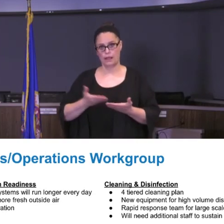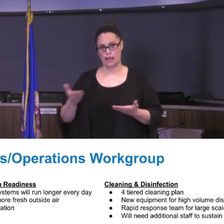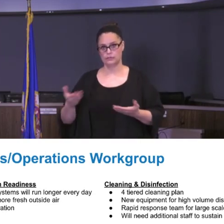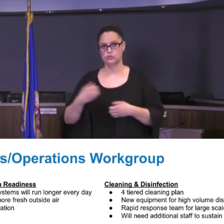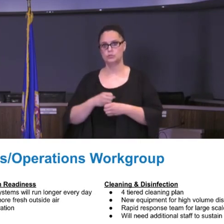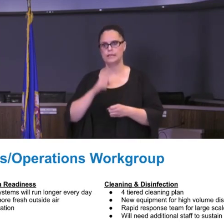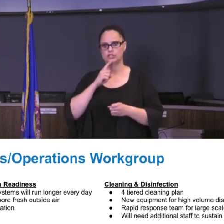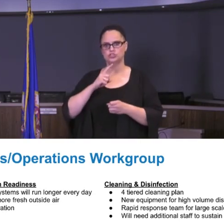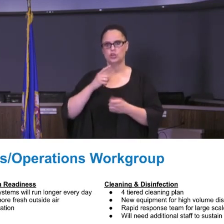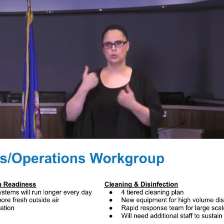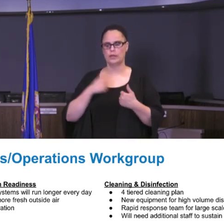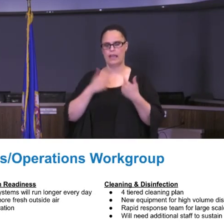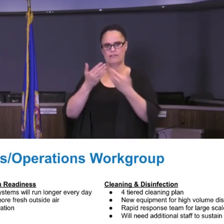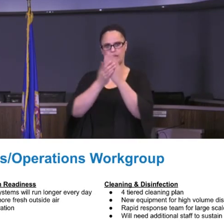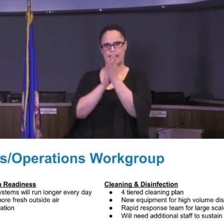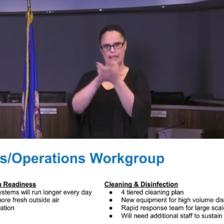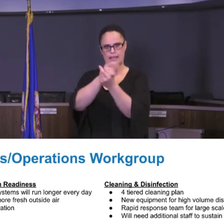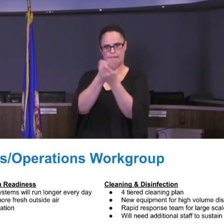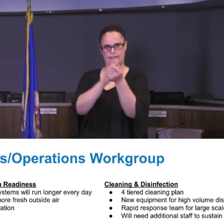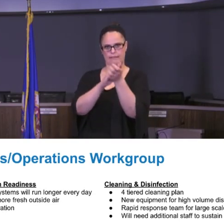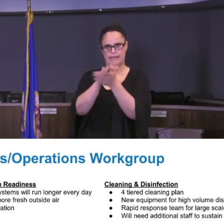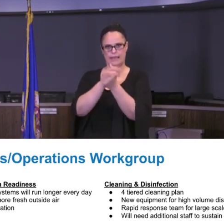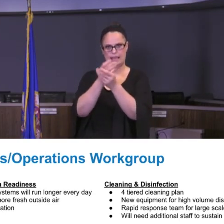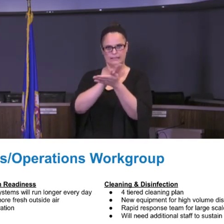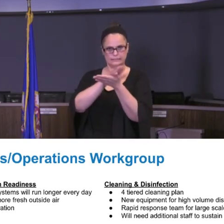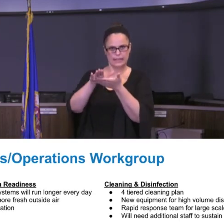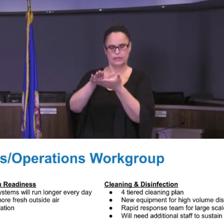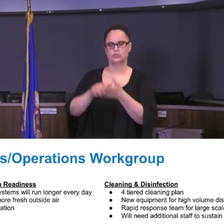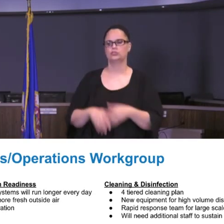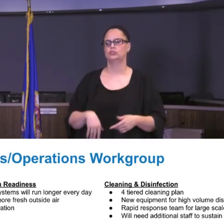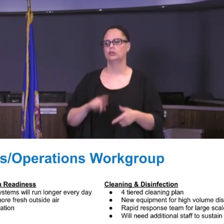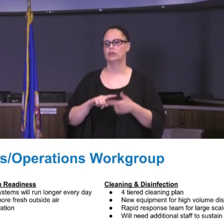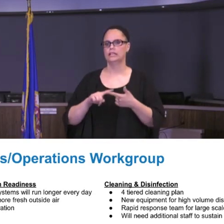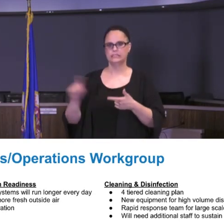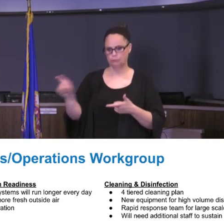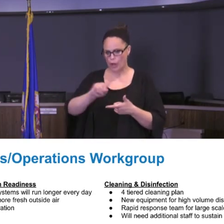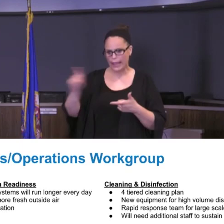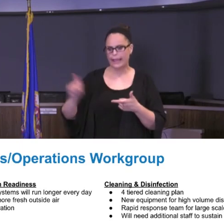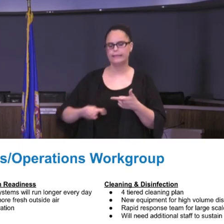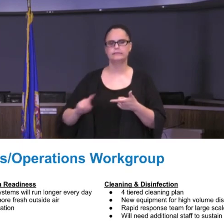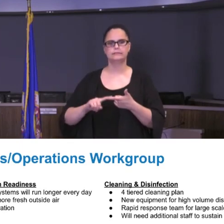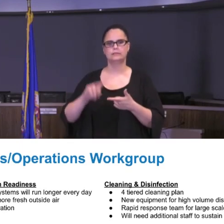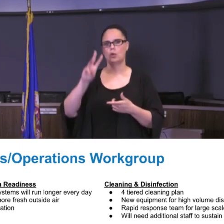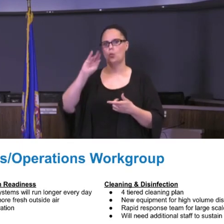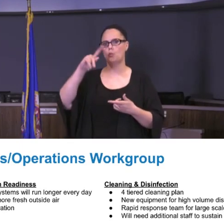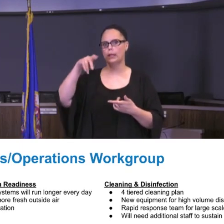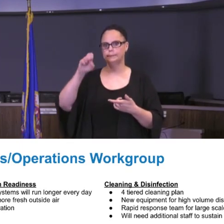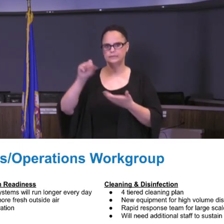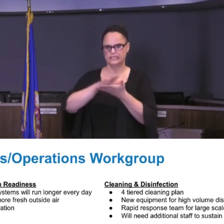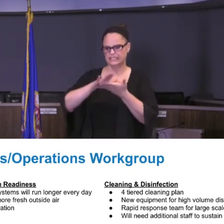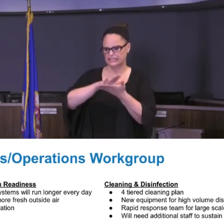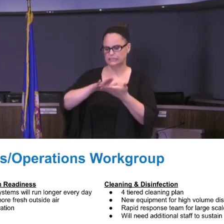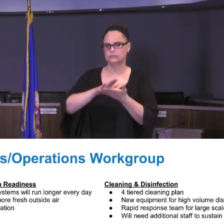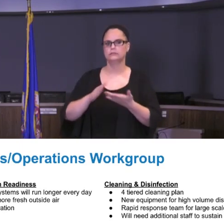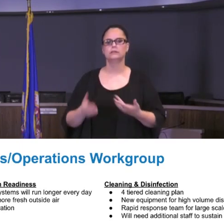sanitizer in every classroom, disinfectants spray wipes in every classroom, and as I mentioned, water bottles for all